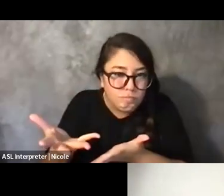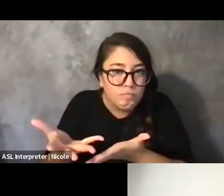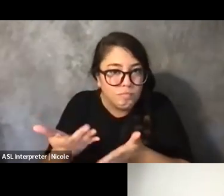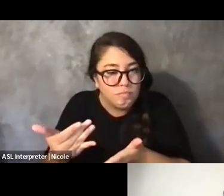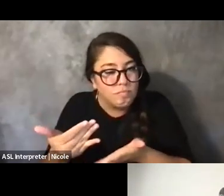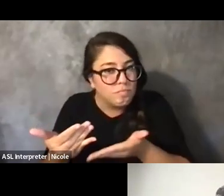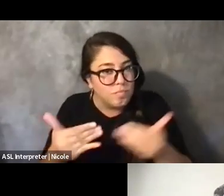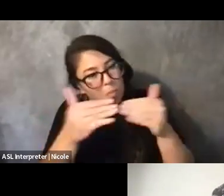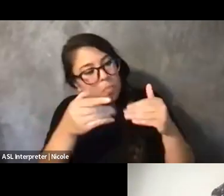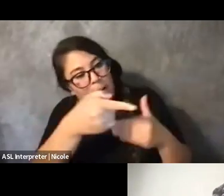Yeah.